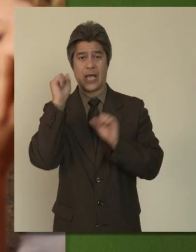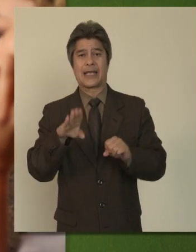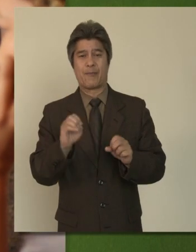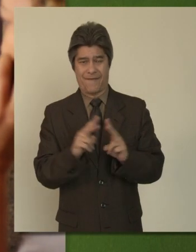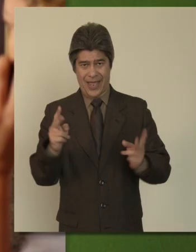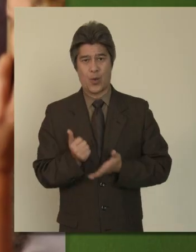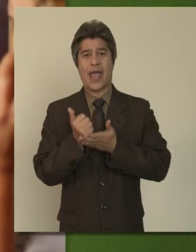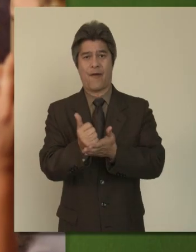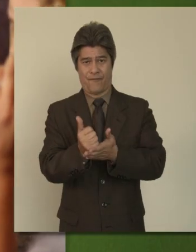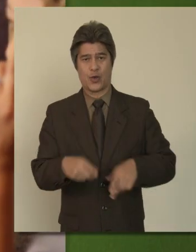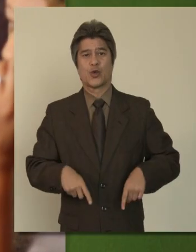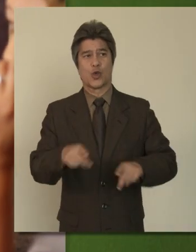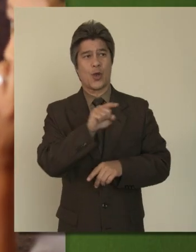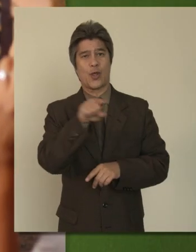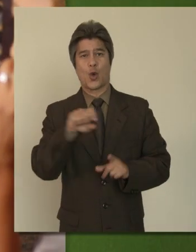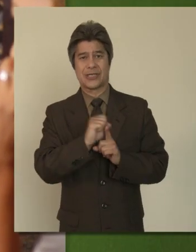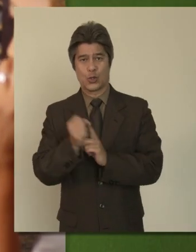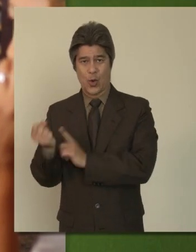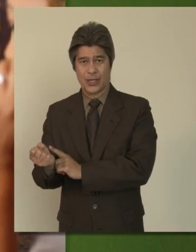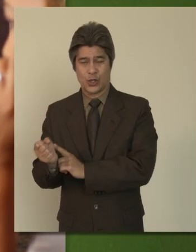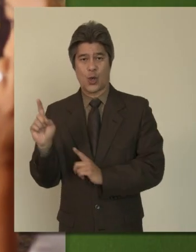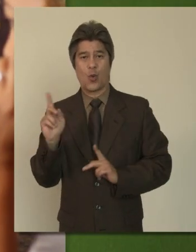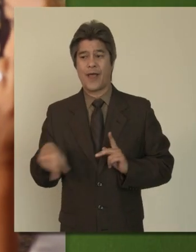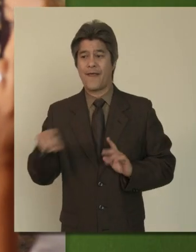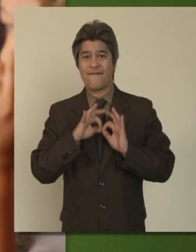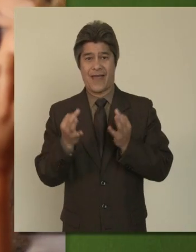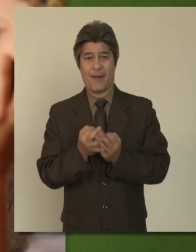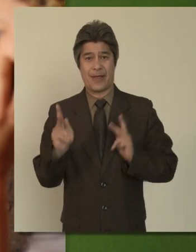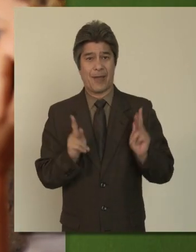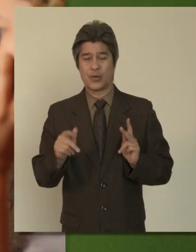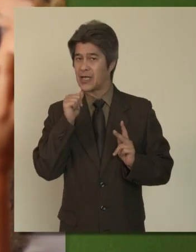in those situations where the family members are not in the same place.